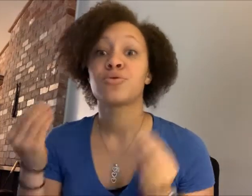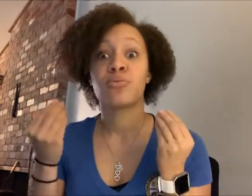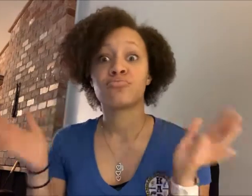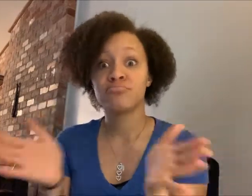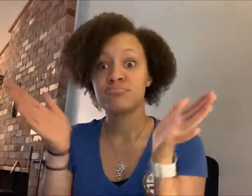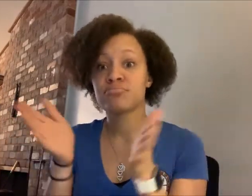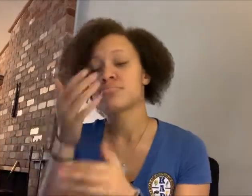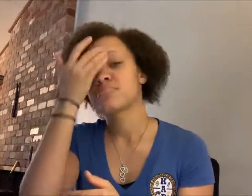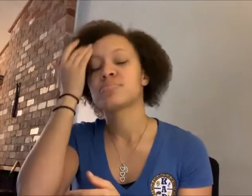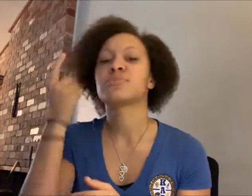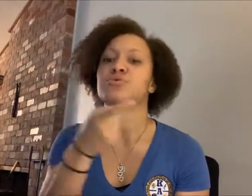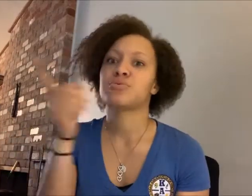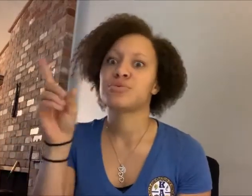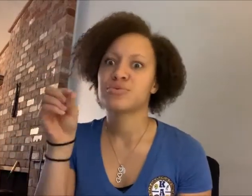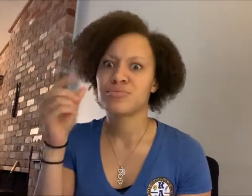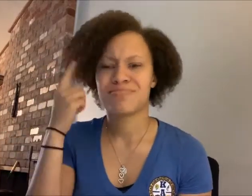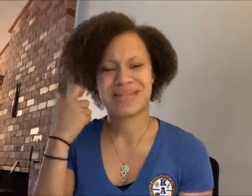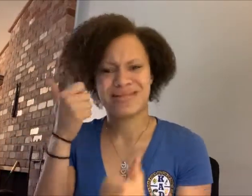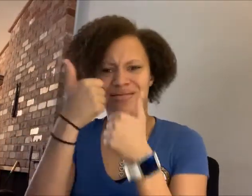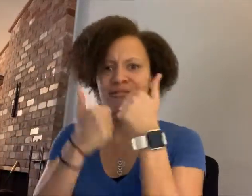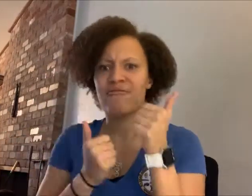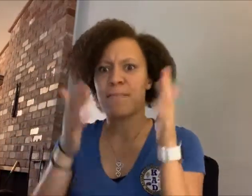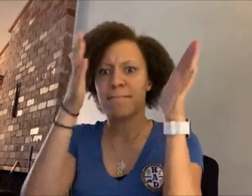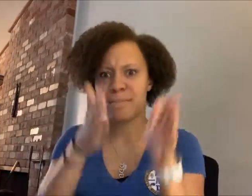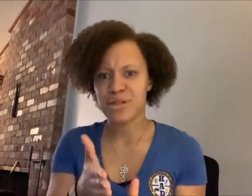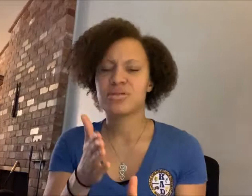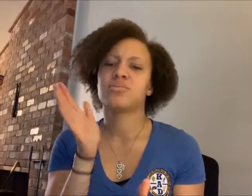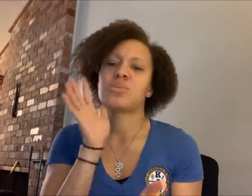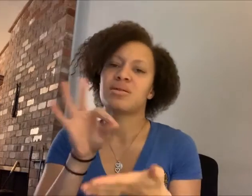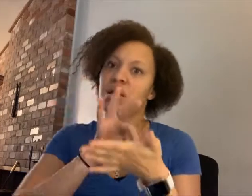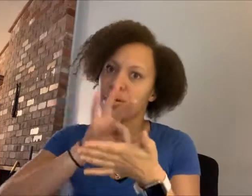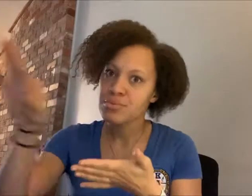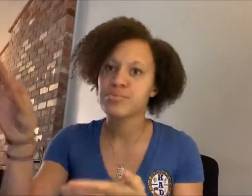I really encourage you to fill it out because every person fills out will count!